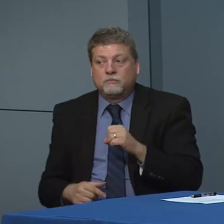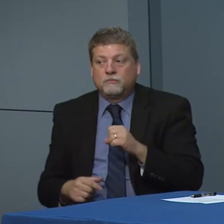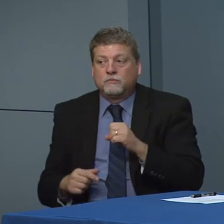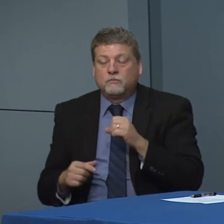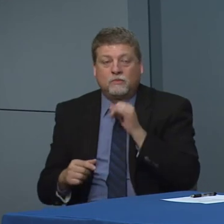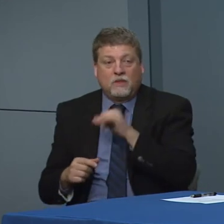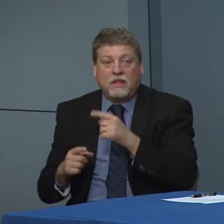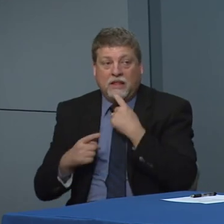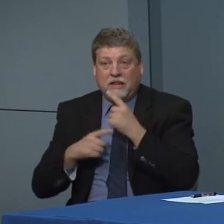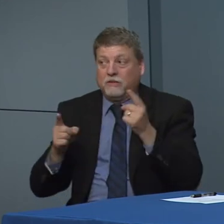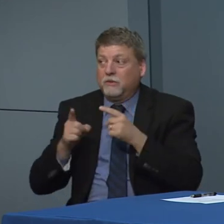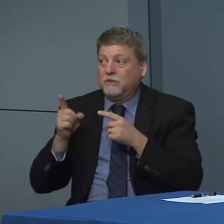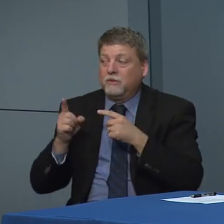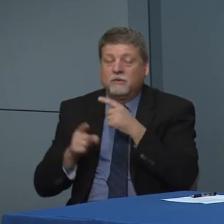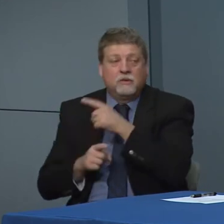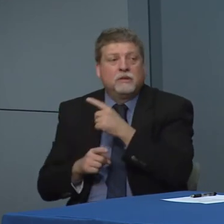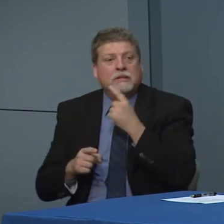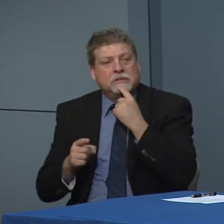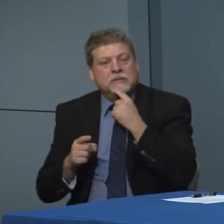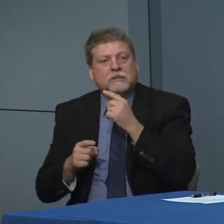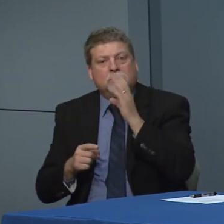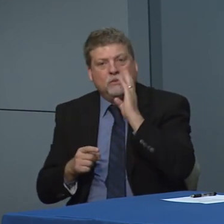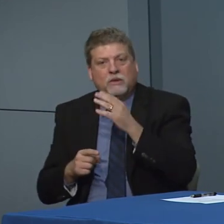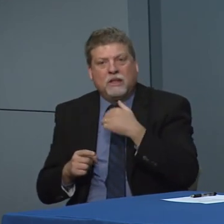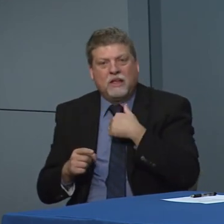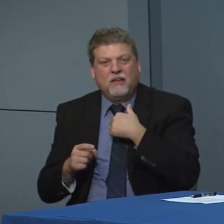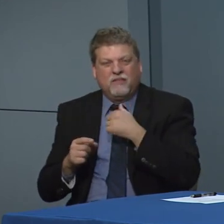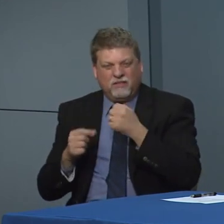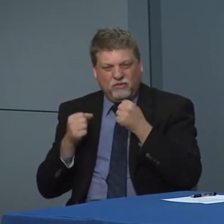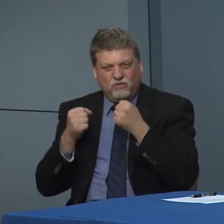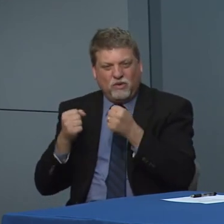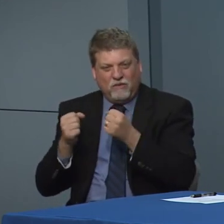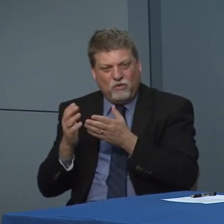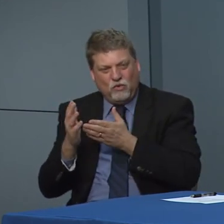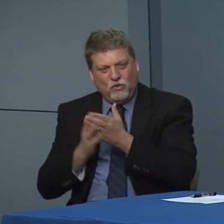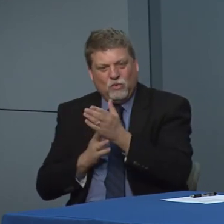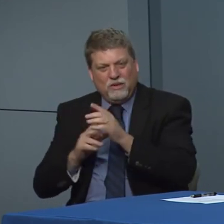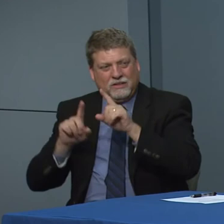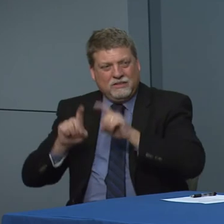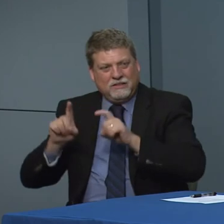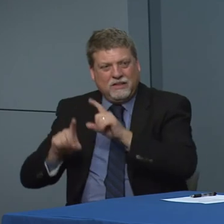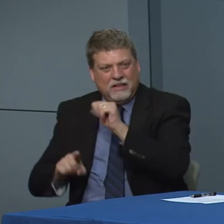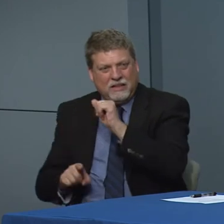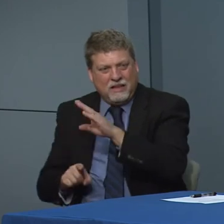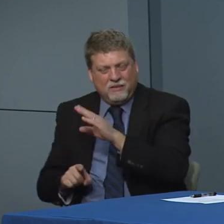So in that announcement today, the Trump made. He said that they were going to be dry through testing labs and I